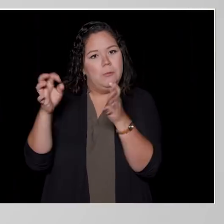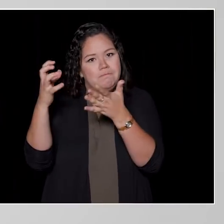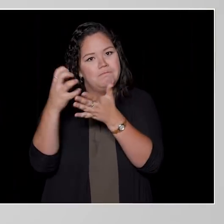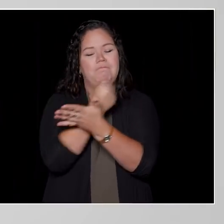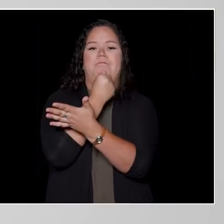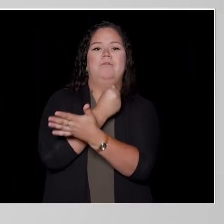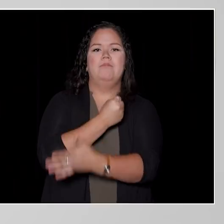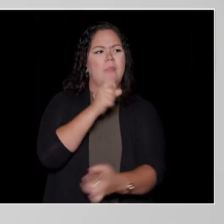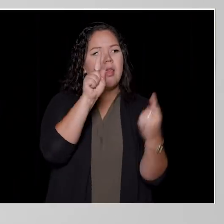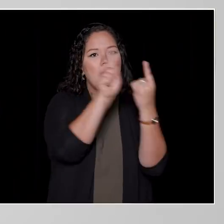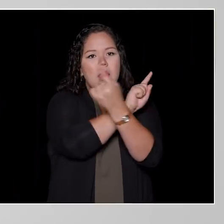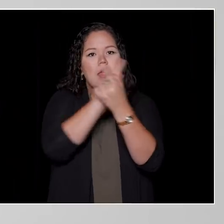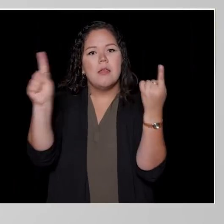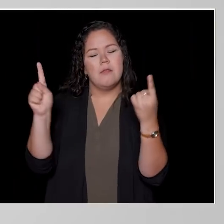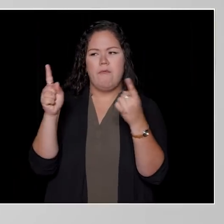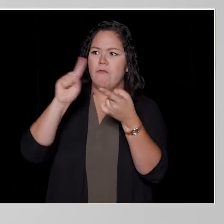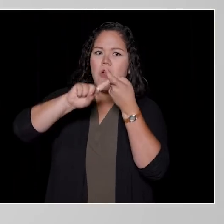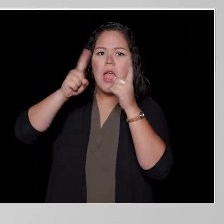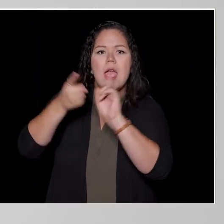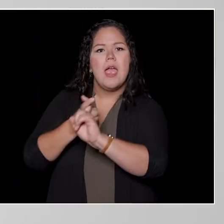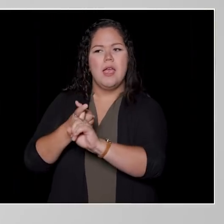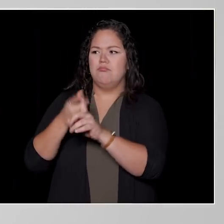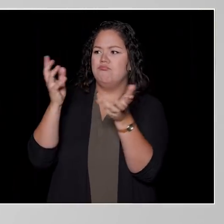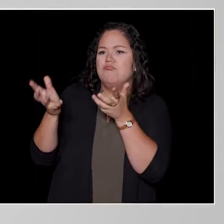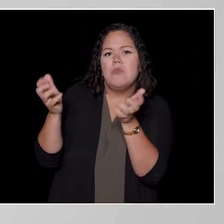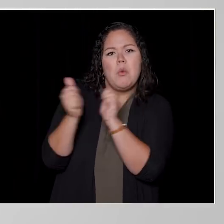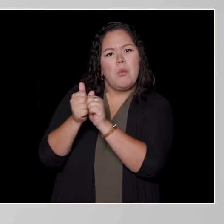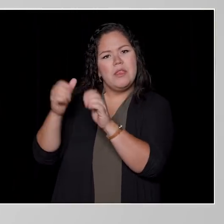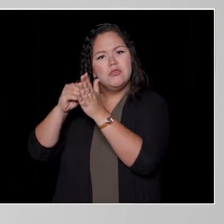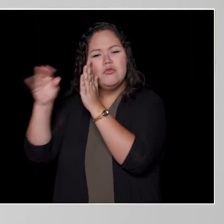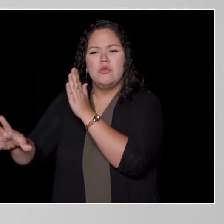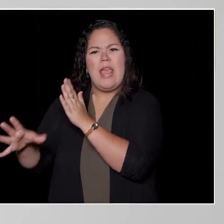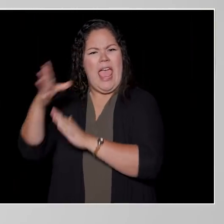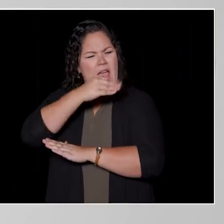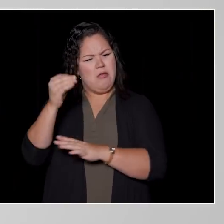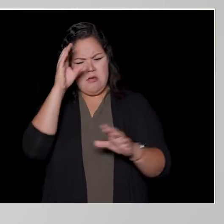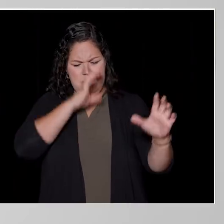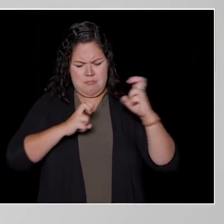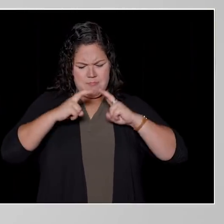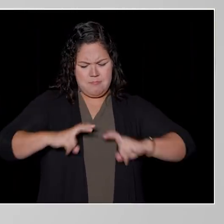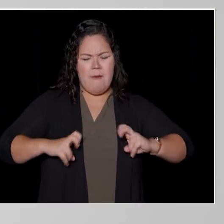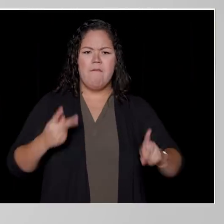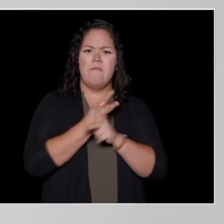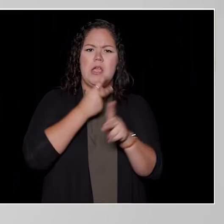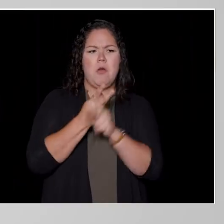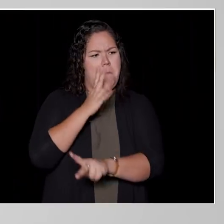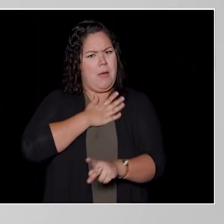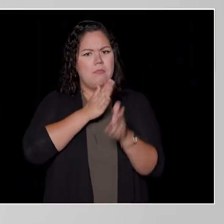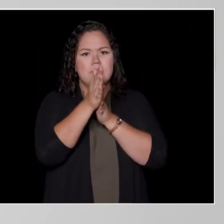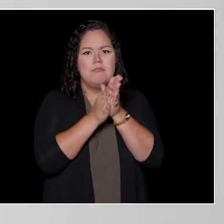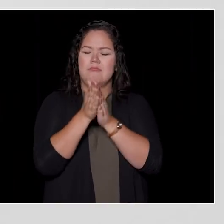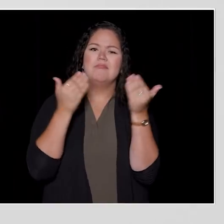Make friends, speak to people in your classroom and explore what it is you're interested in. Just do it.